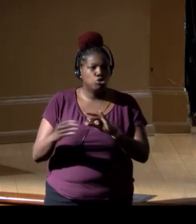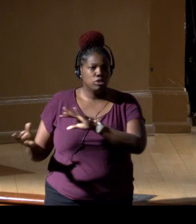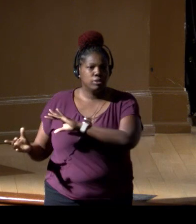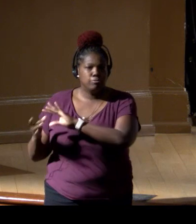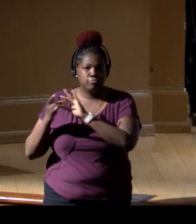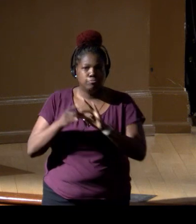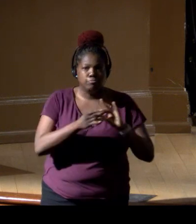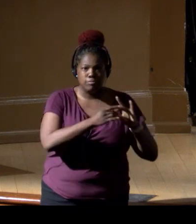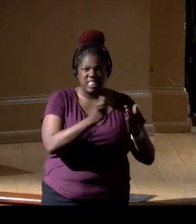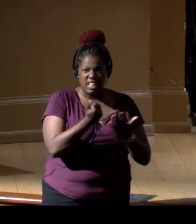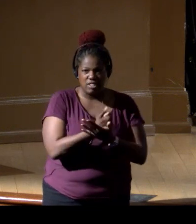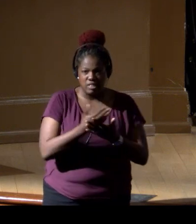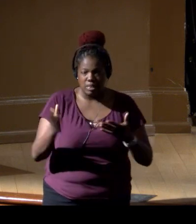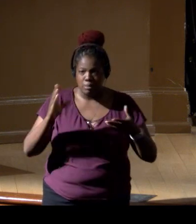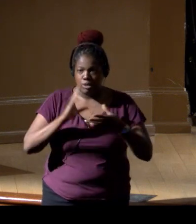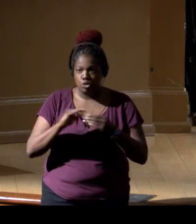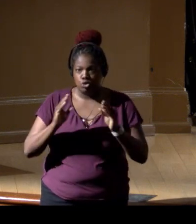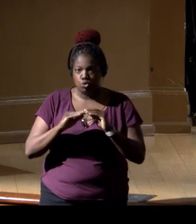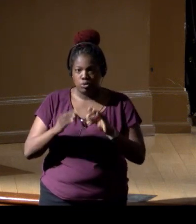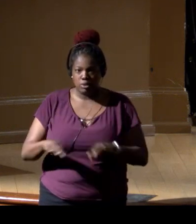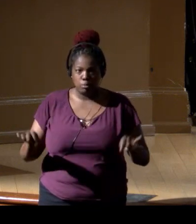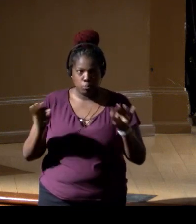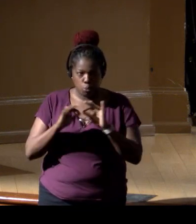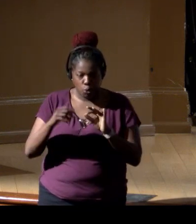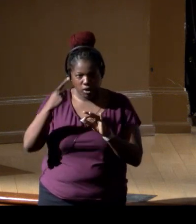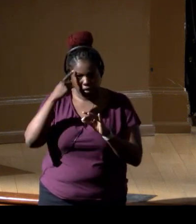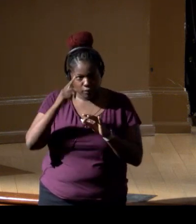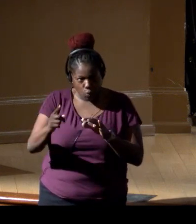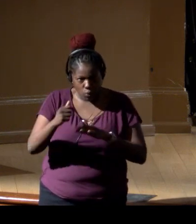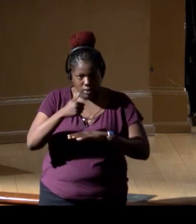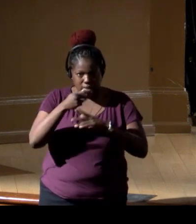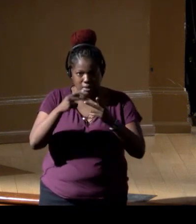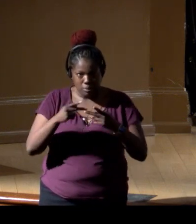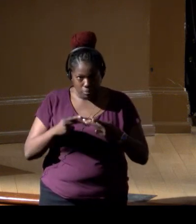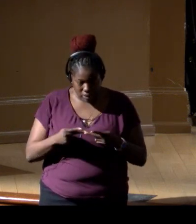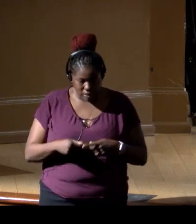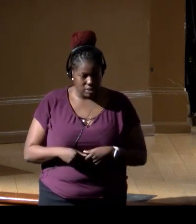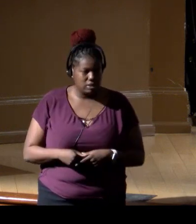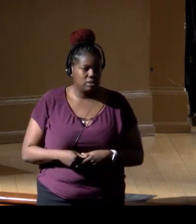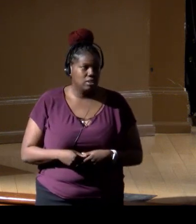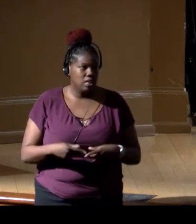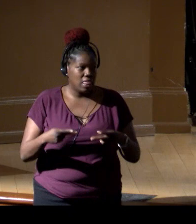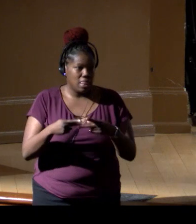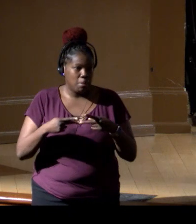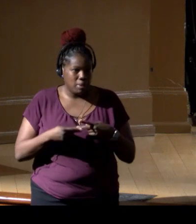and make the narratives important for place. It's really, really important. Place is what people resonate with.